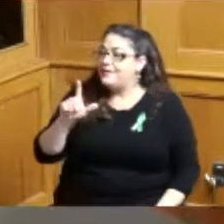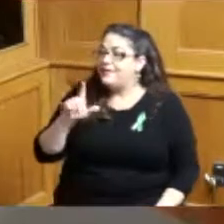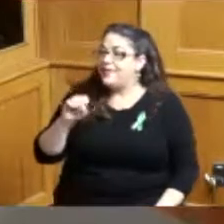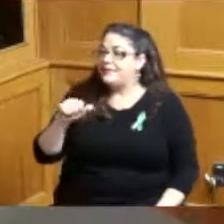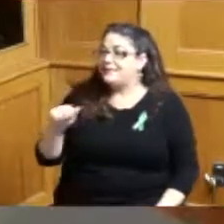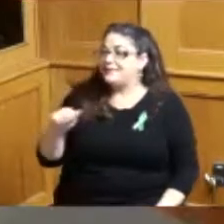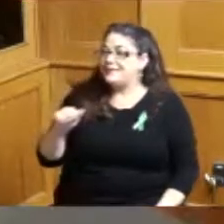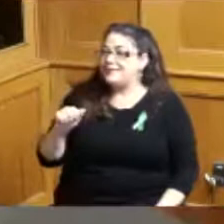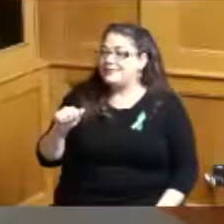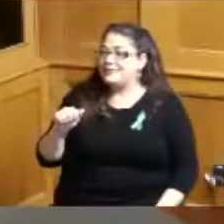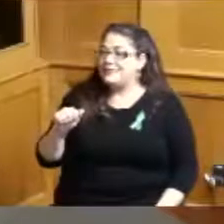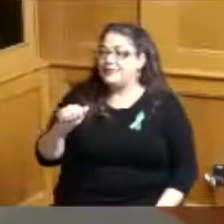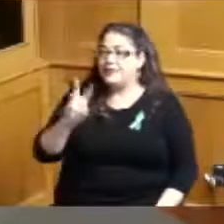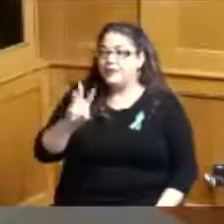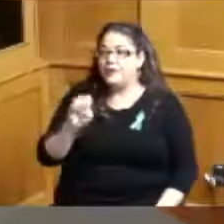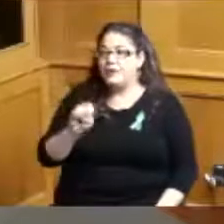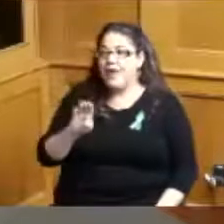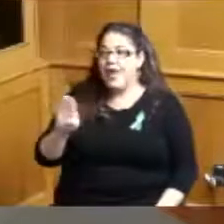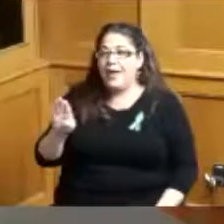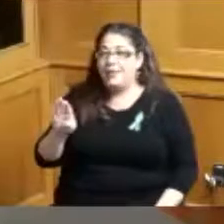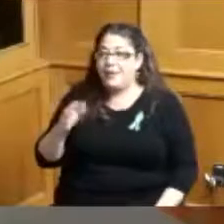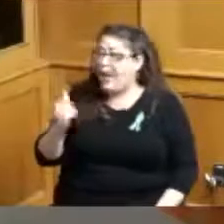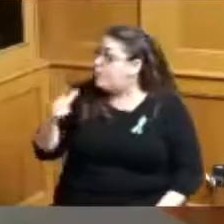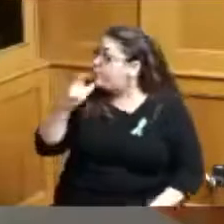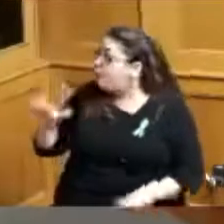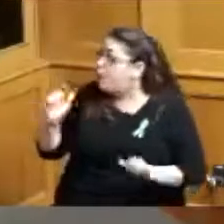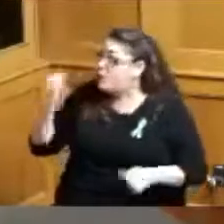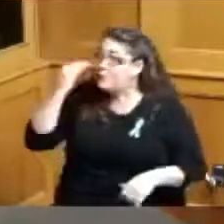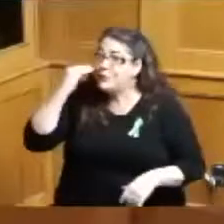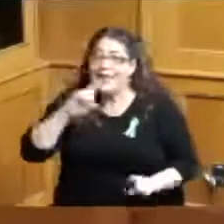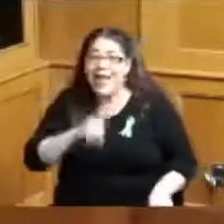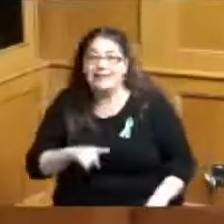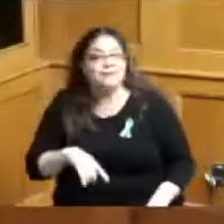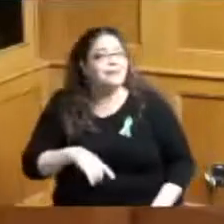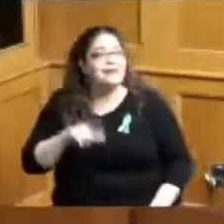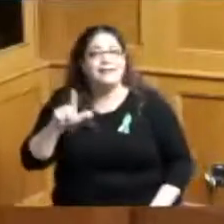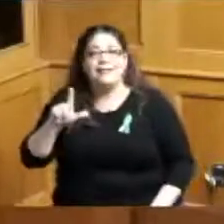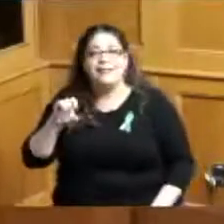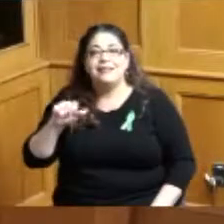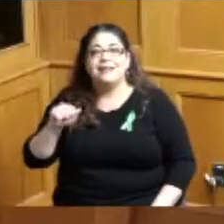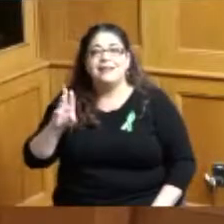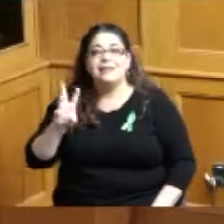that answer we don't just pick up thank you Lisa and thank you I'm sorry Madam President that and